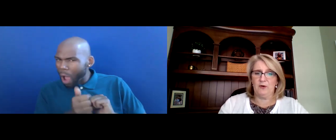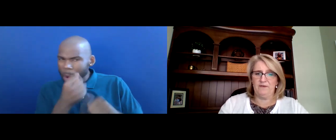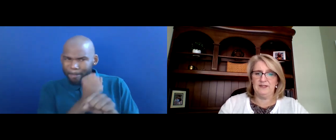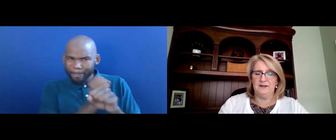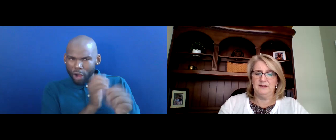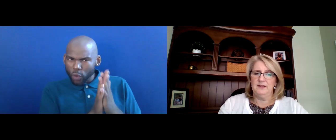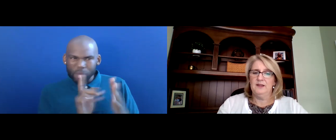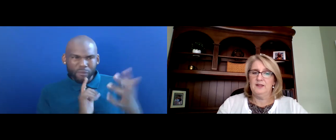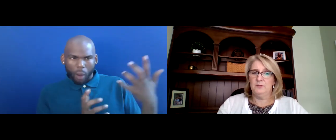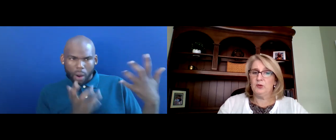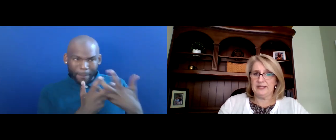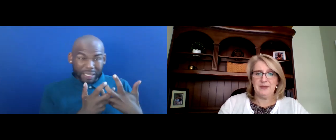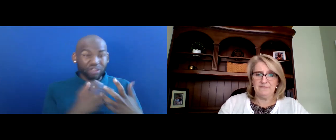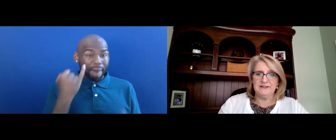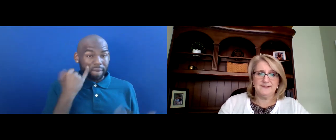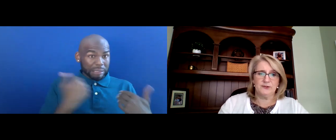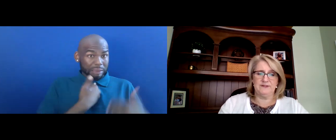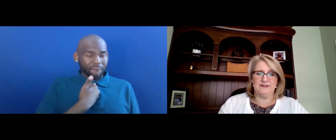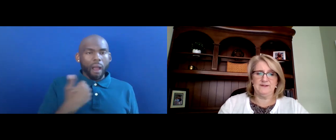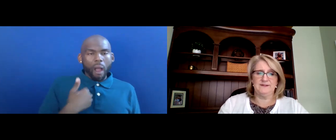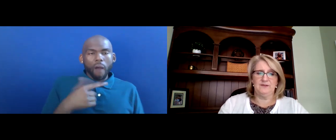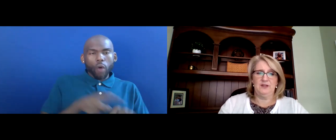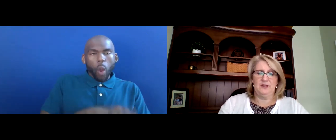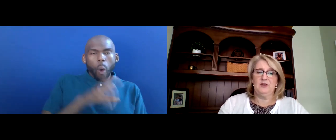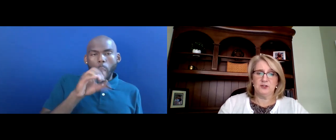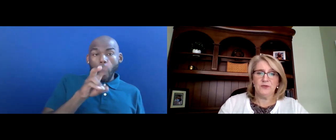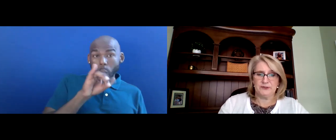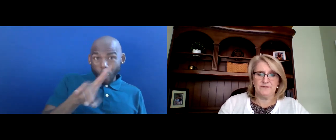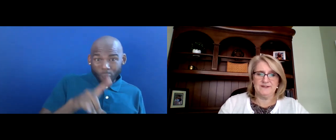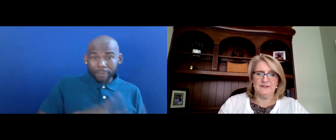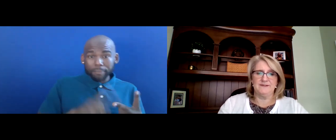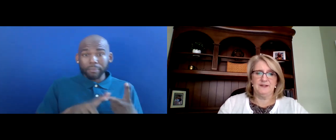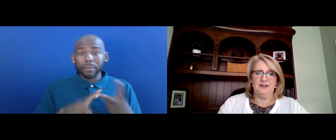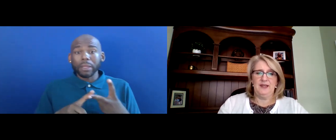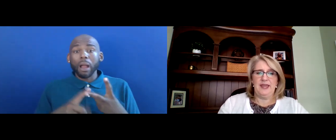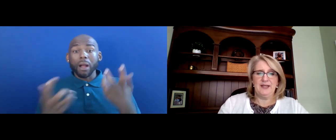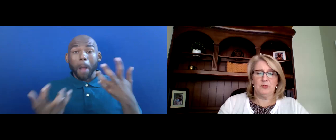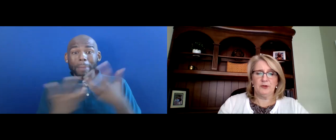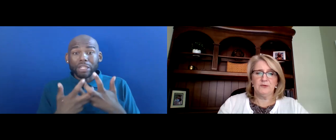COVID, EMPLOYEE BENEFITS AND SERVICES, YOUTH SERVICES, AND